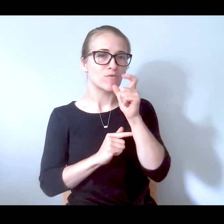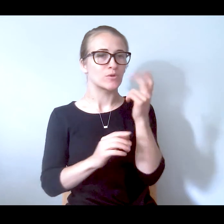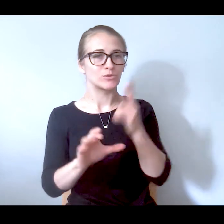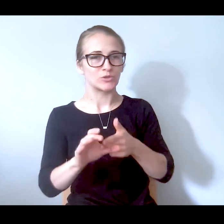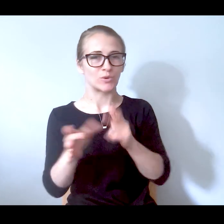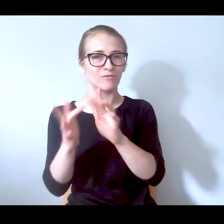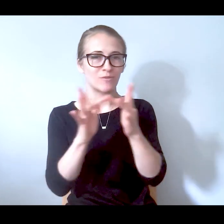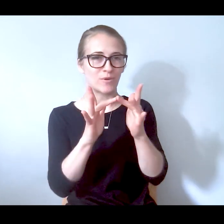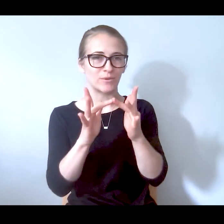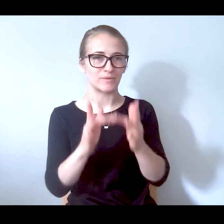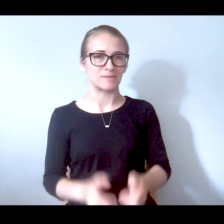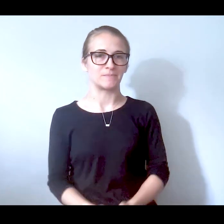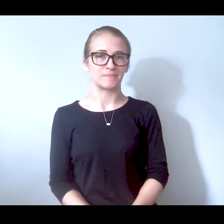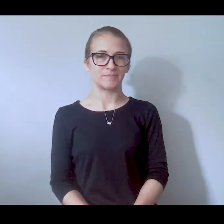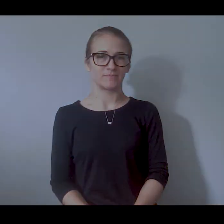everybody who joined us remotely.